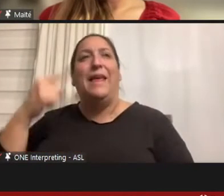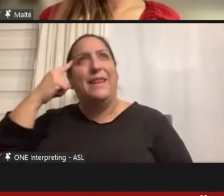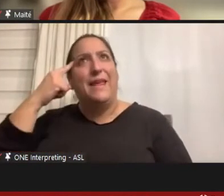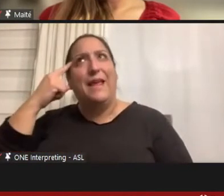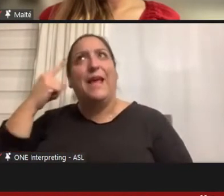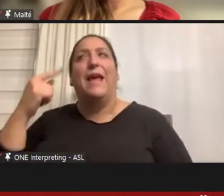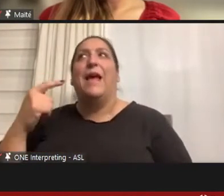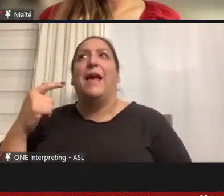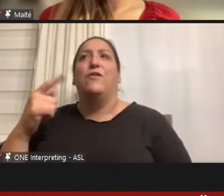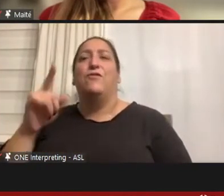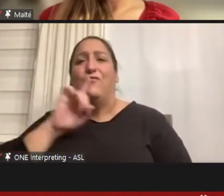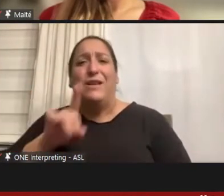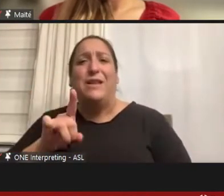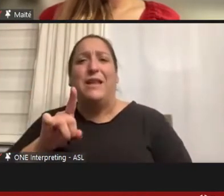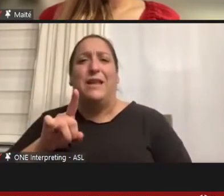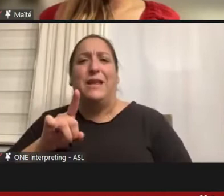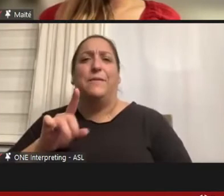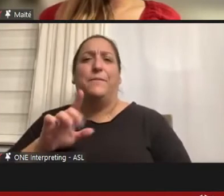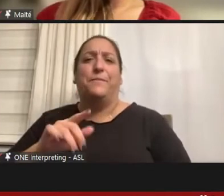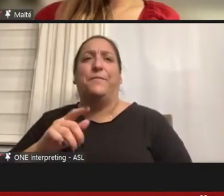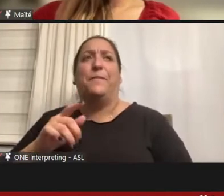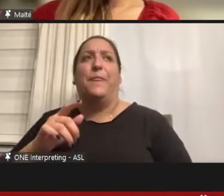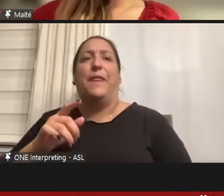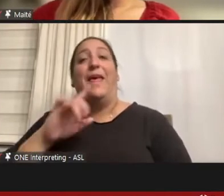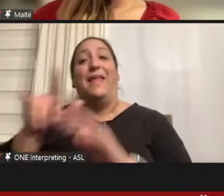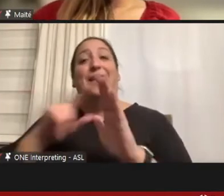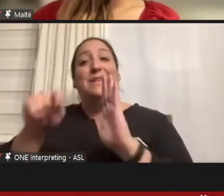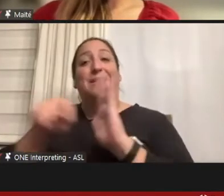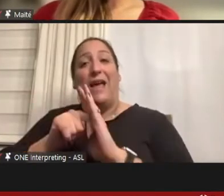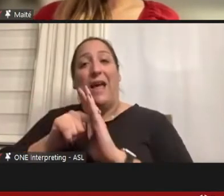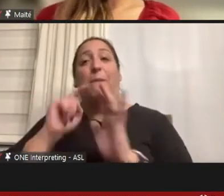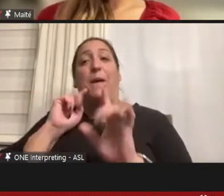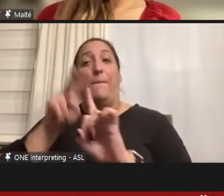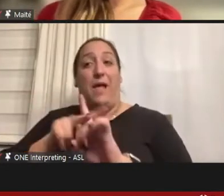Really, I thought that at the time I was applying to medical school I